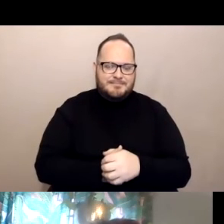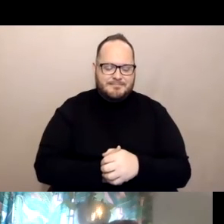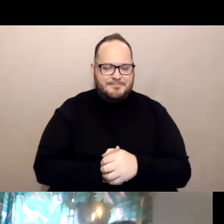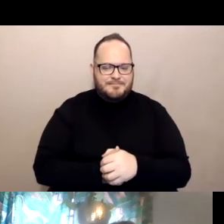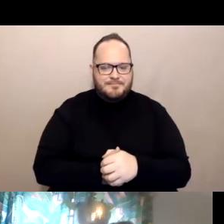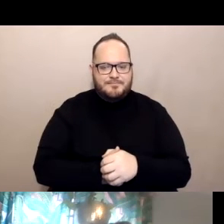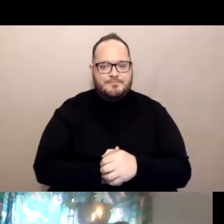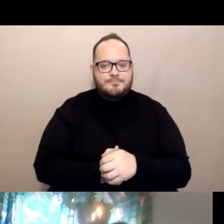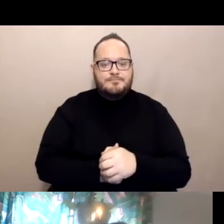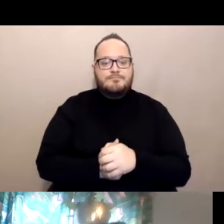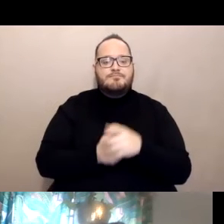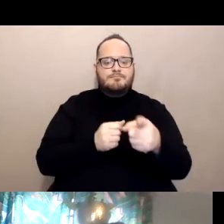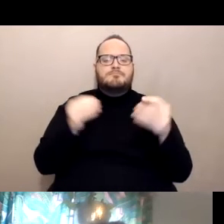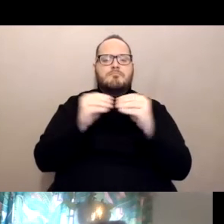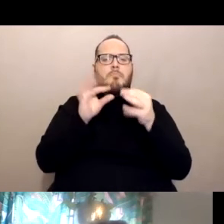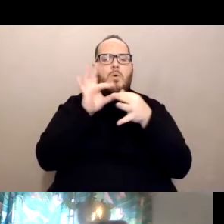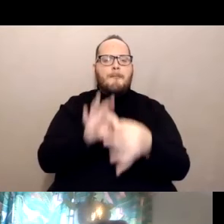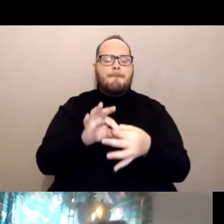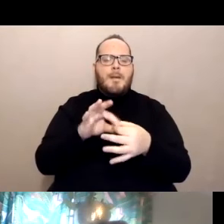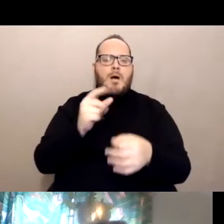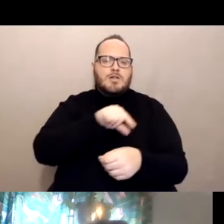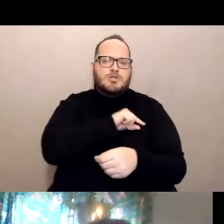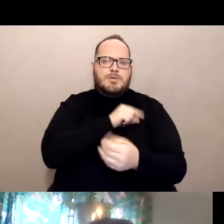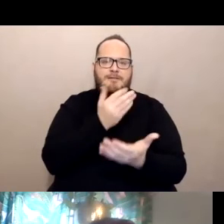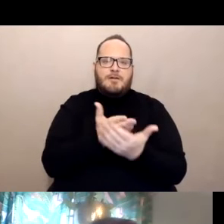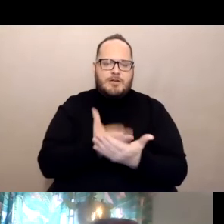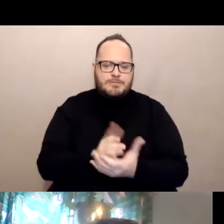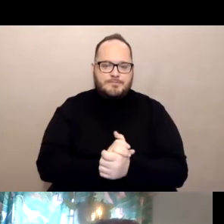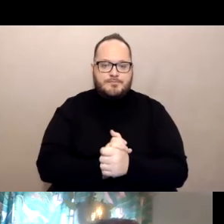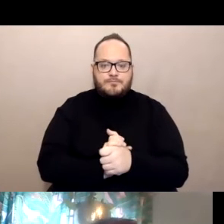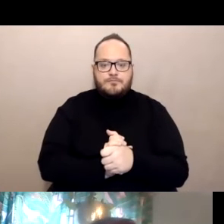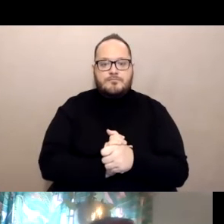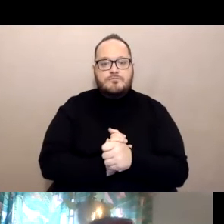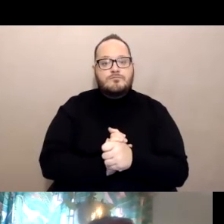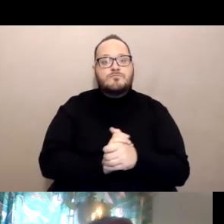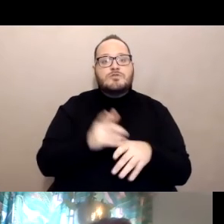More about eligibility verification for individuals who are associated with